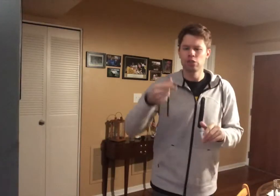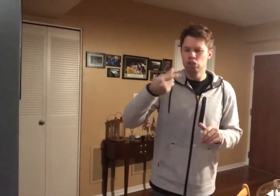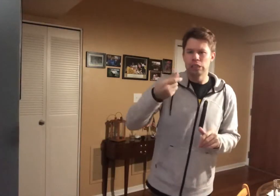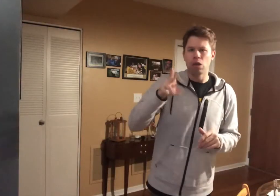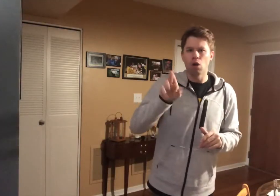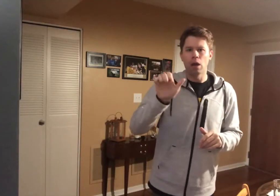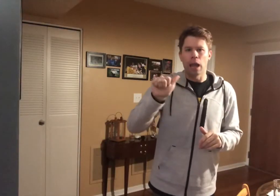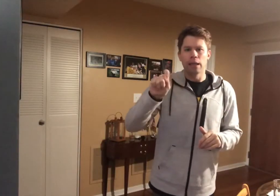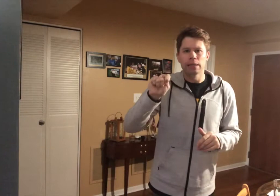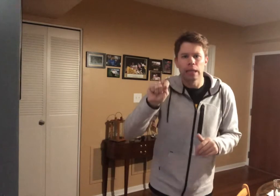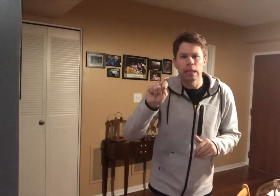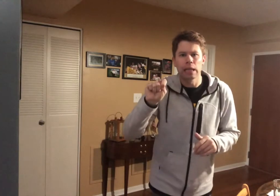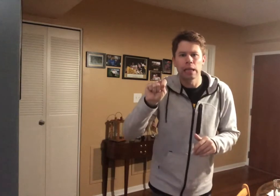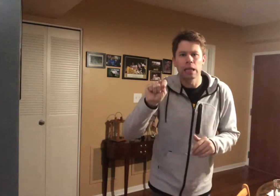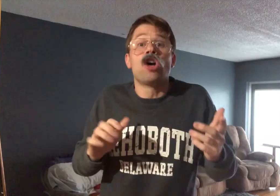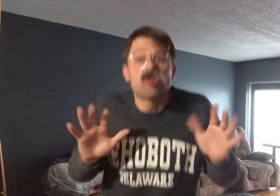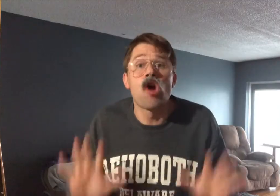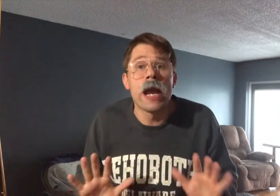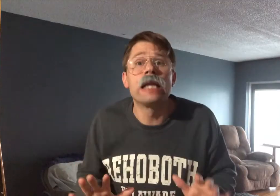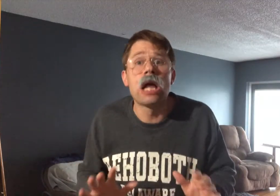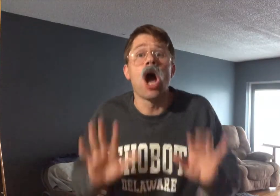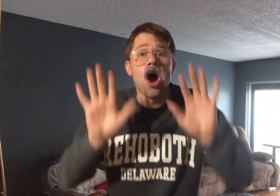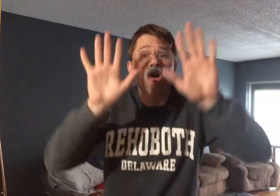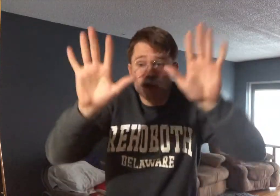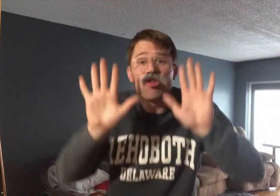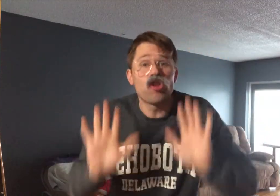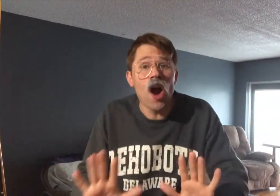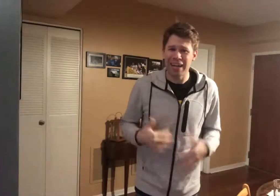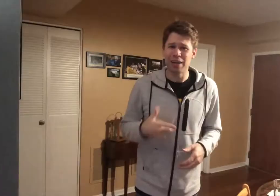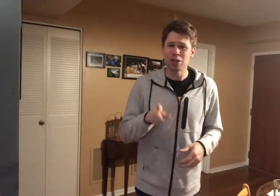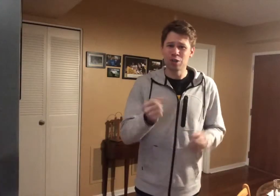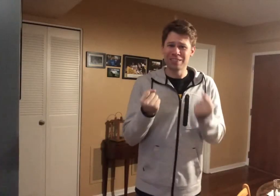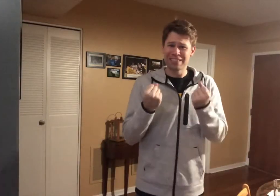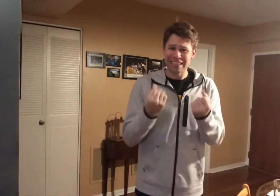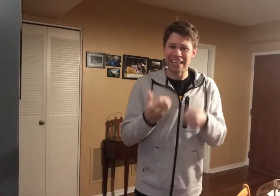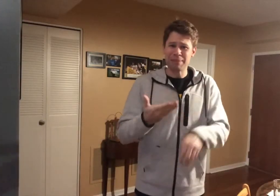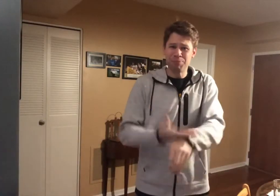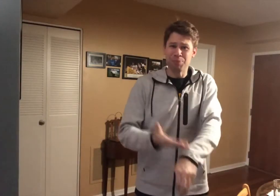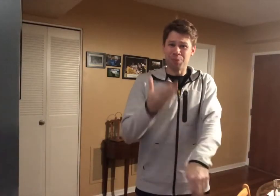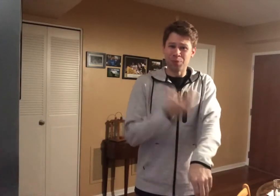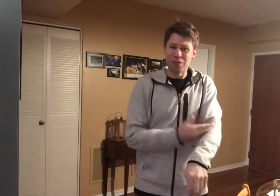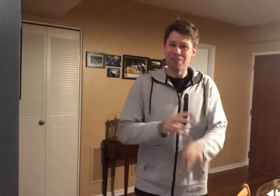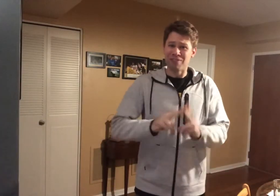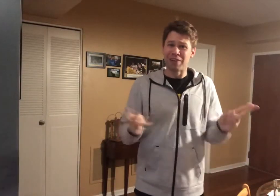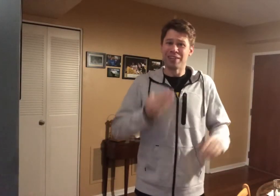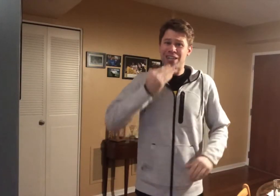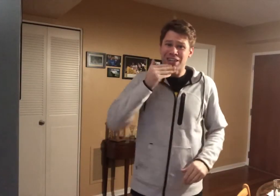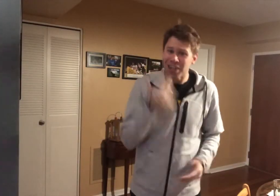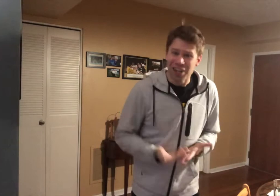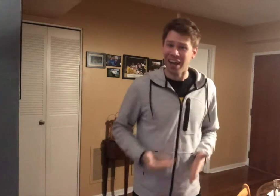G..R..E..A..T GREAT? GREAT! YOU SIGN IS IMPROVE. VERY GOOD!